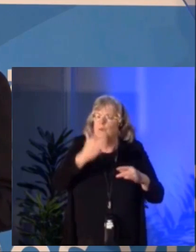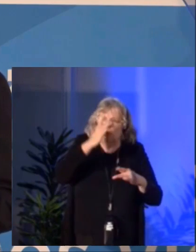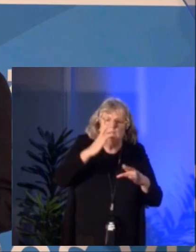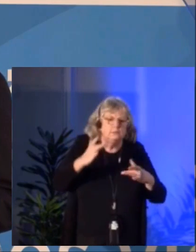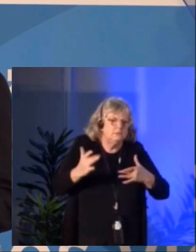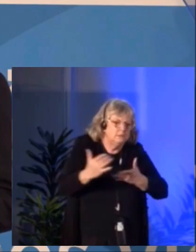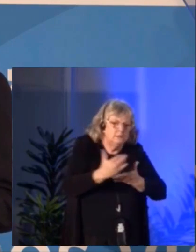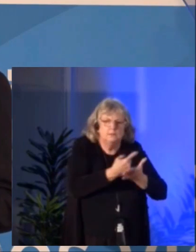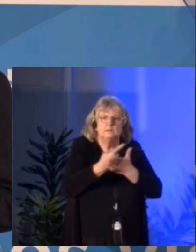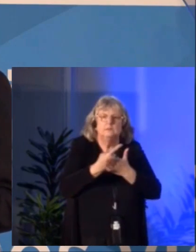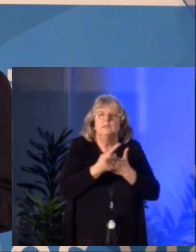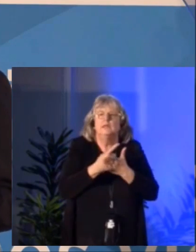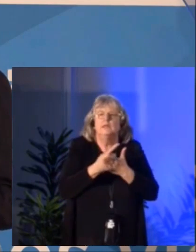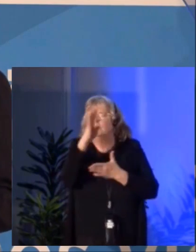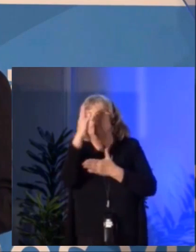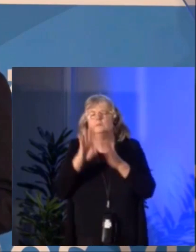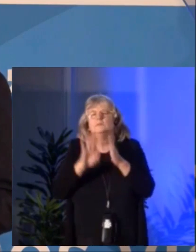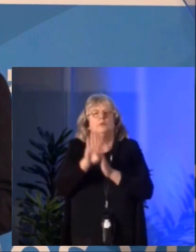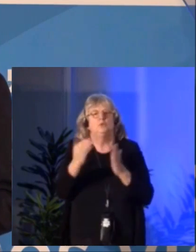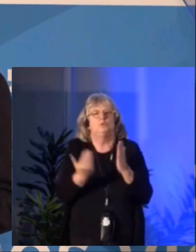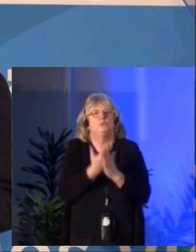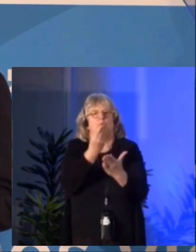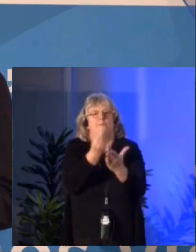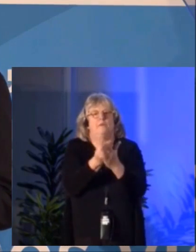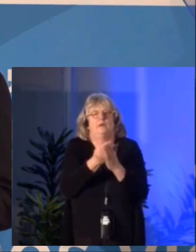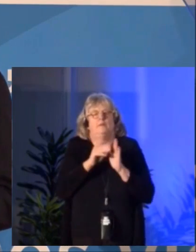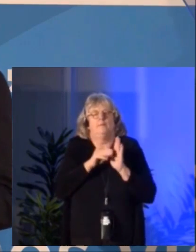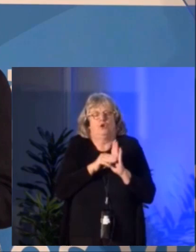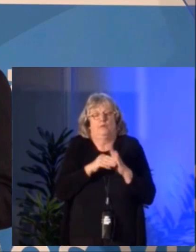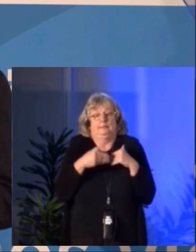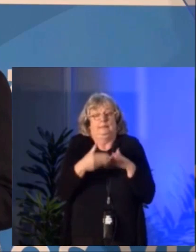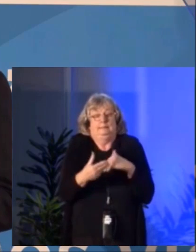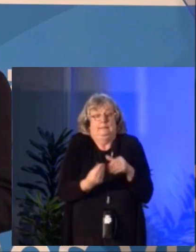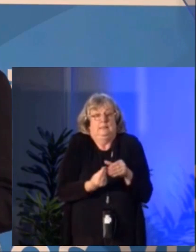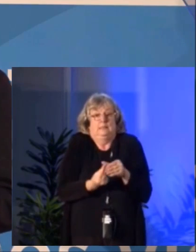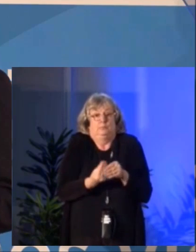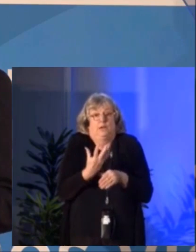hard work to develop the new funding model that will be launched this spring.